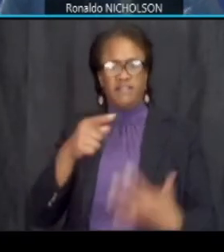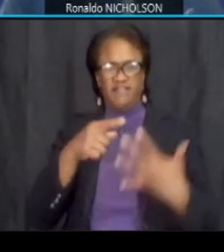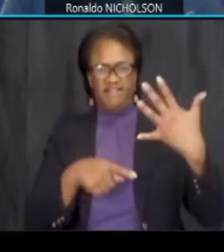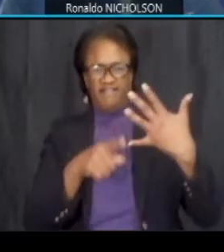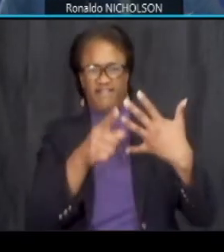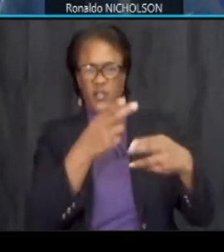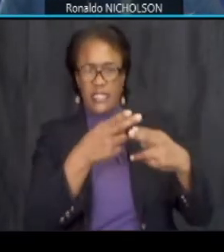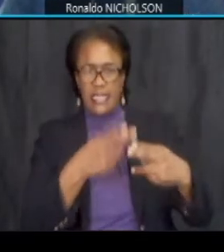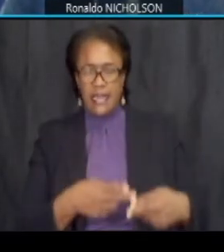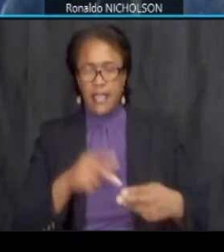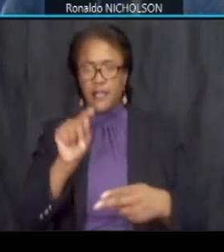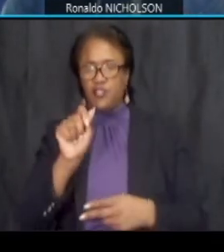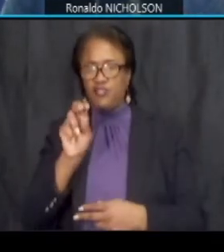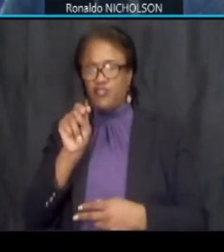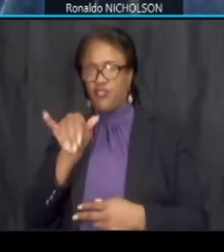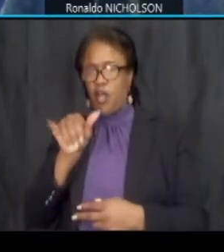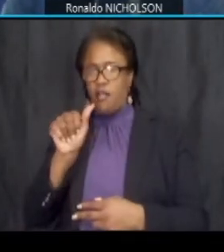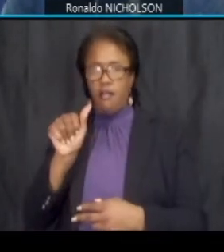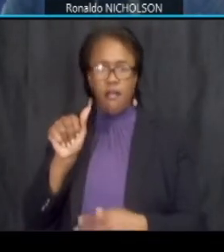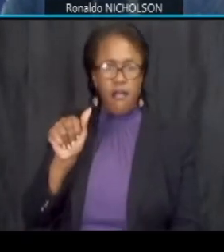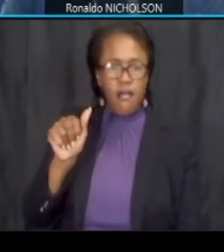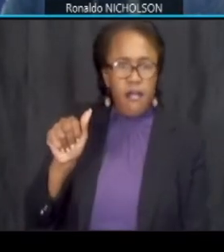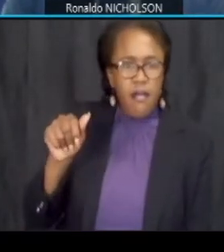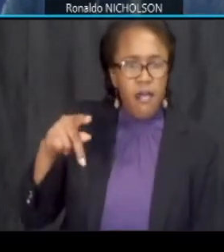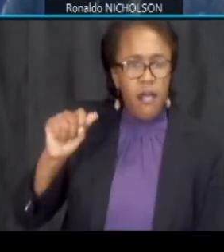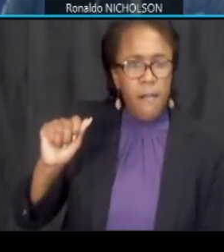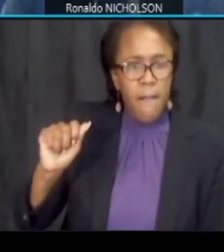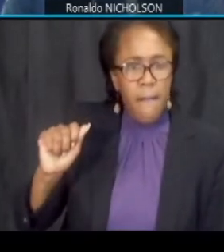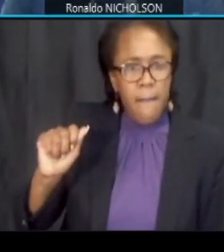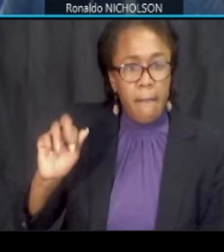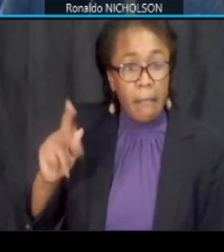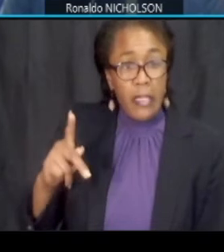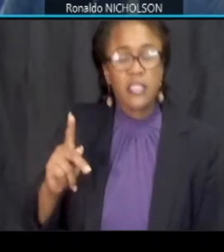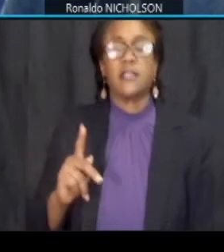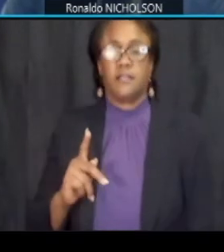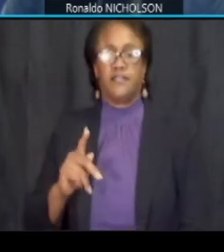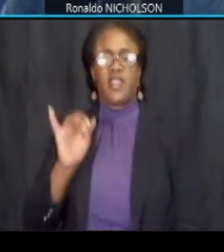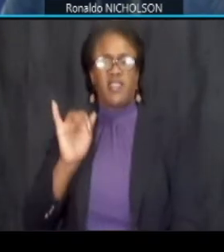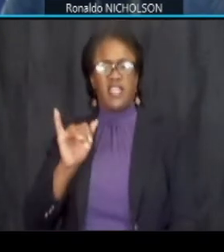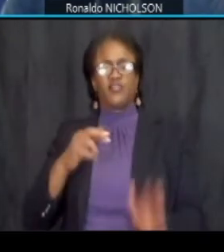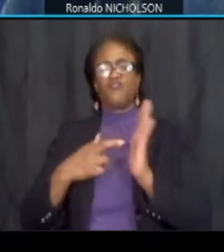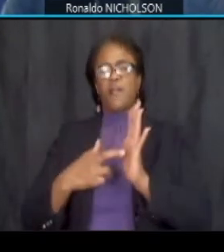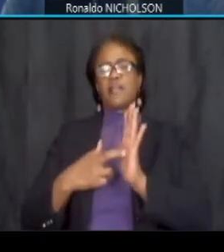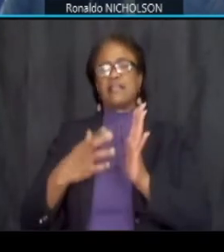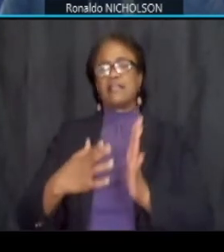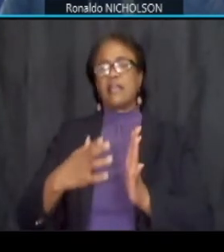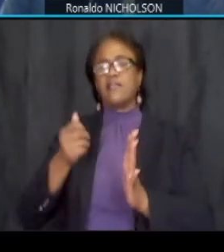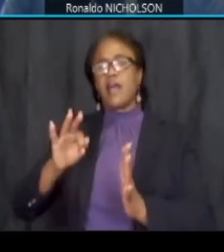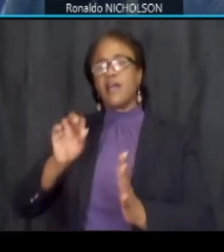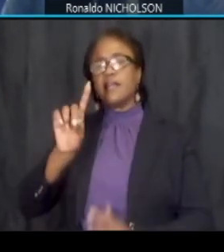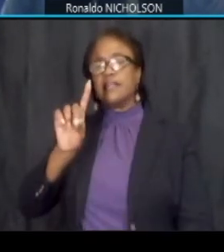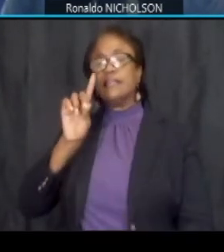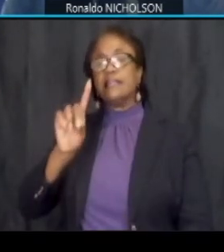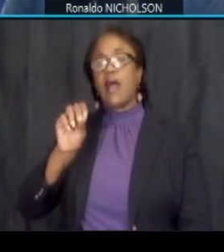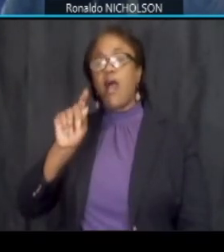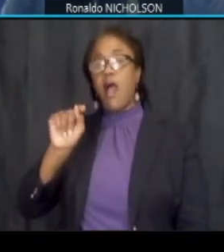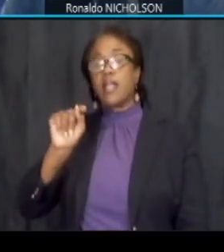tanya paul these are all of ddot here to assist in today's presentation